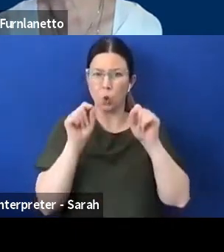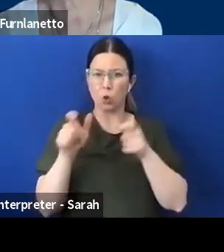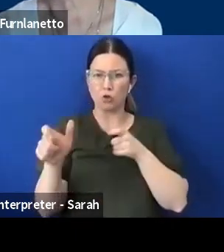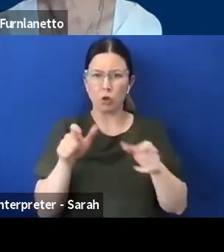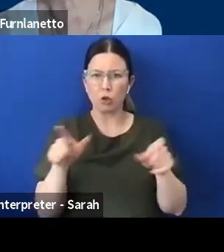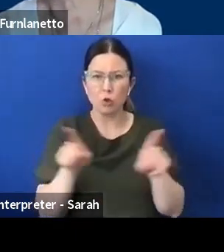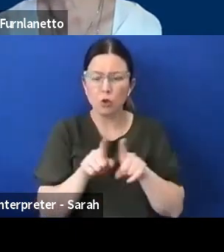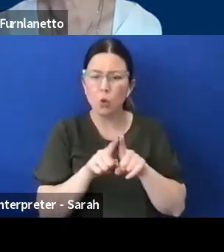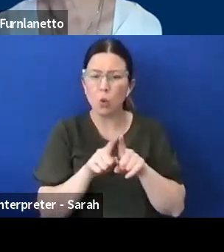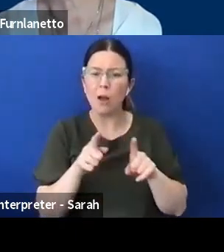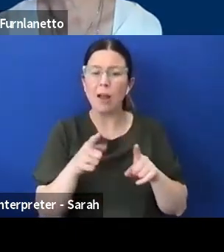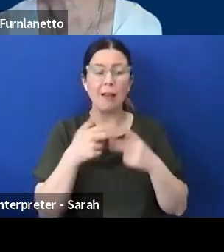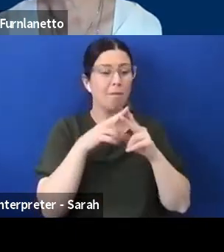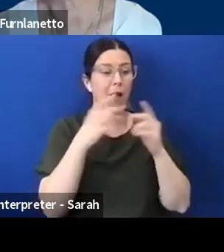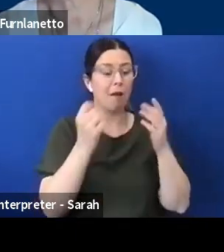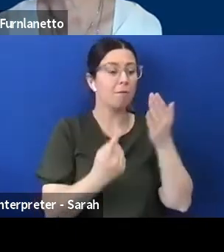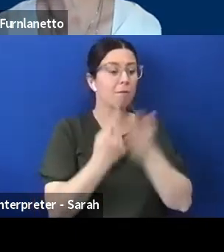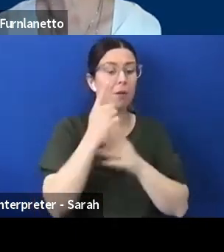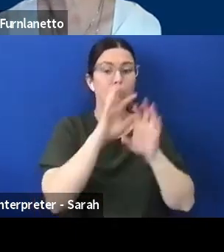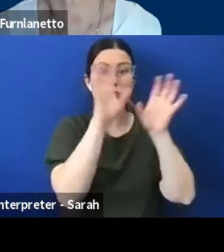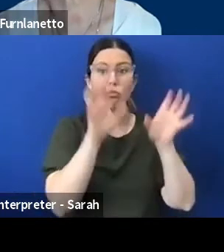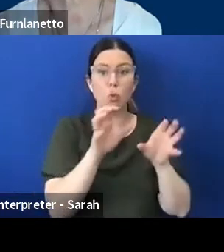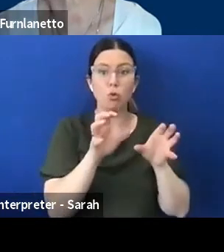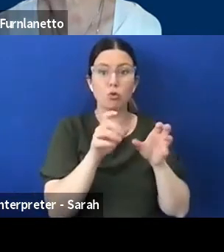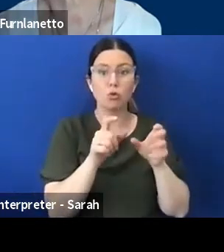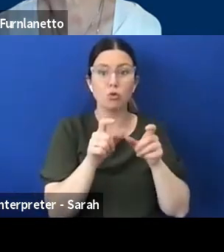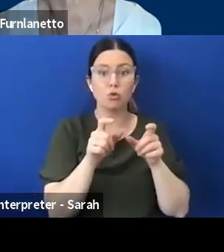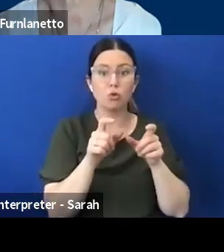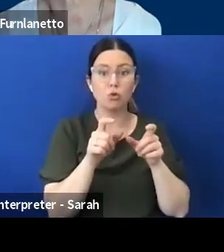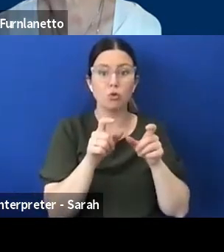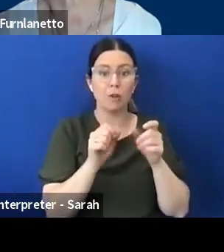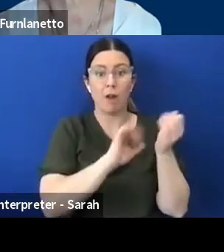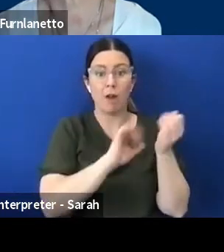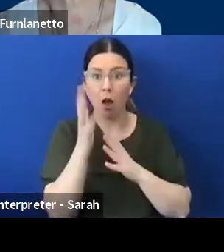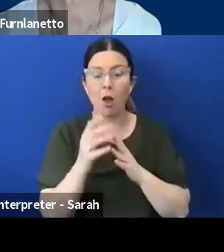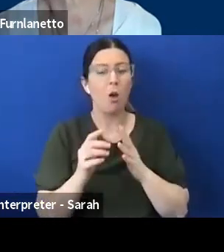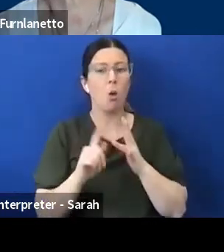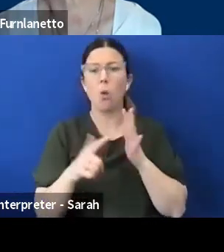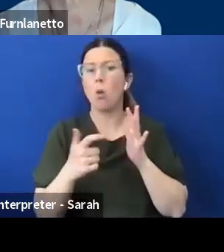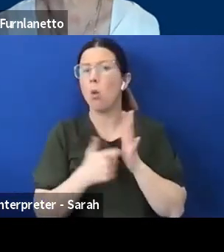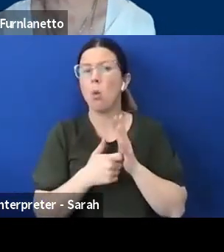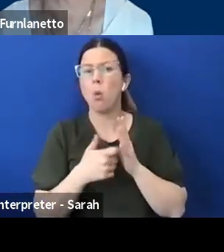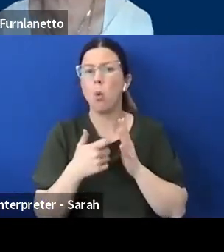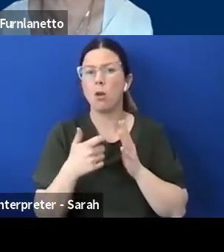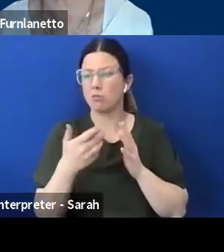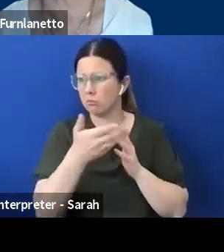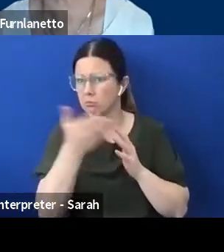people with physical disabilities for example or anyone with a disability. Some people might